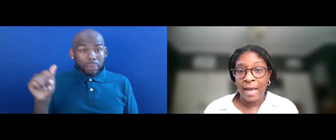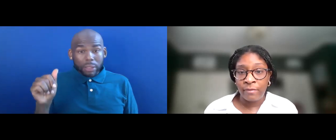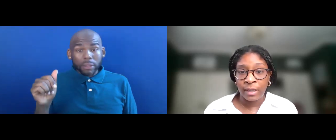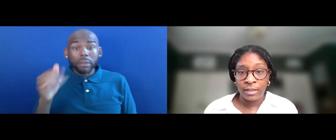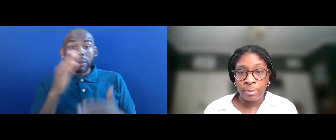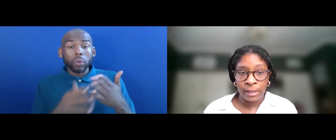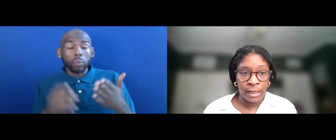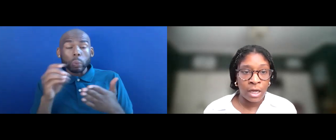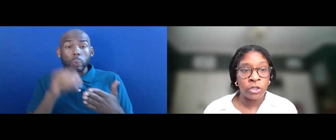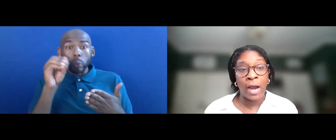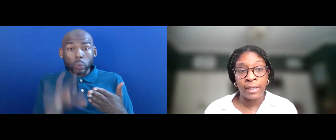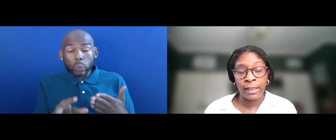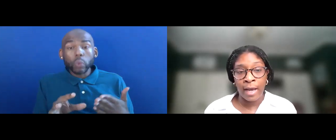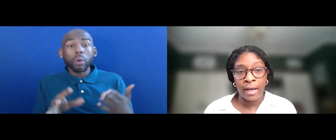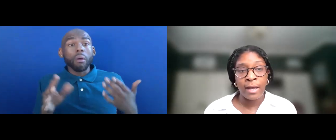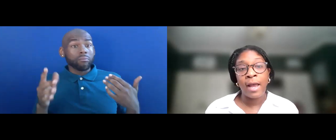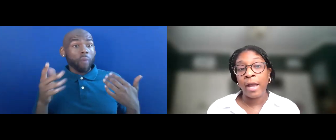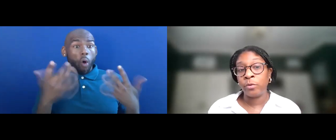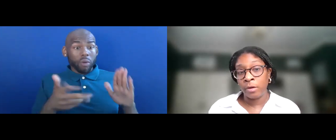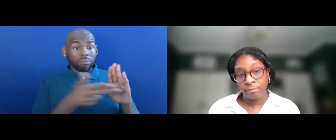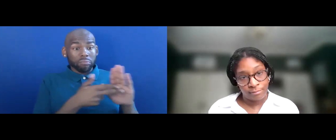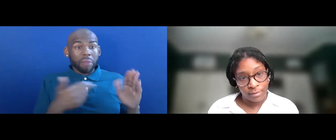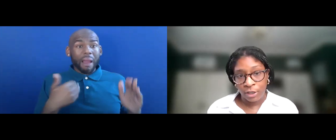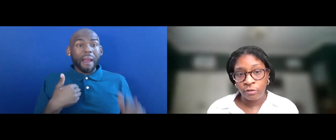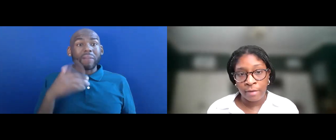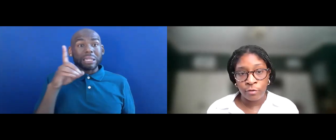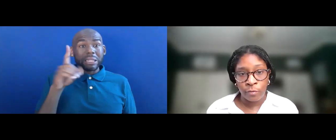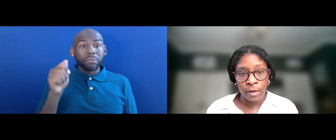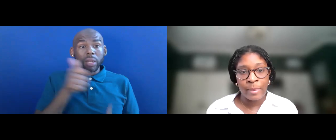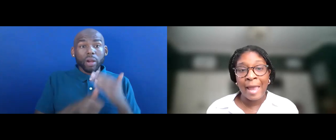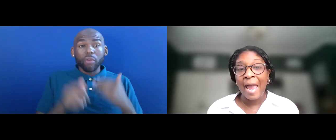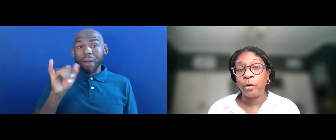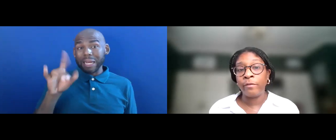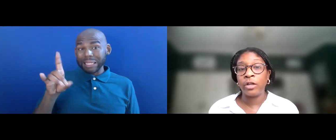HAVING A DISABILITY UNDER IDEA AND/OR SECTION 504 AND WHO